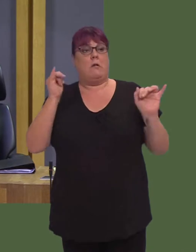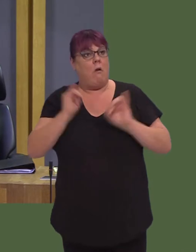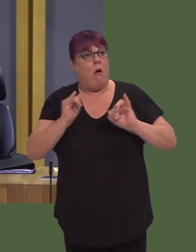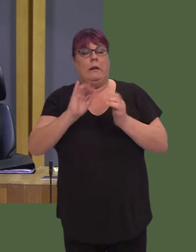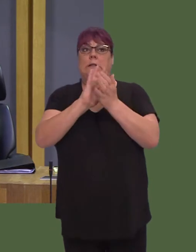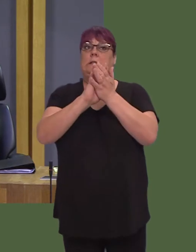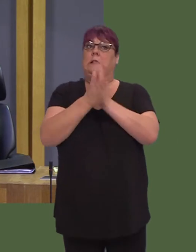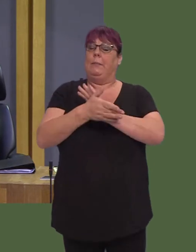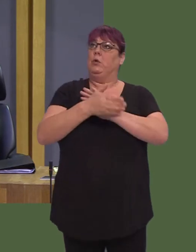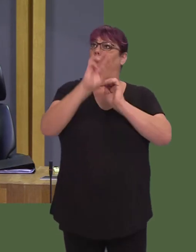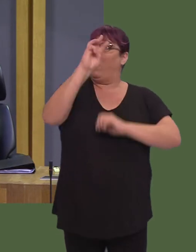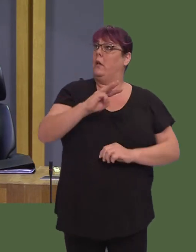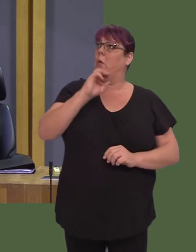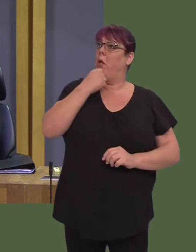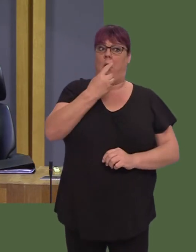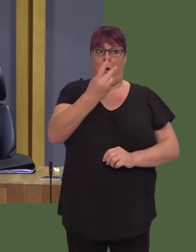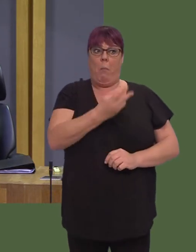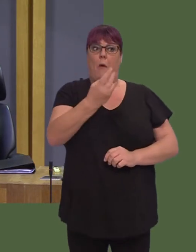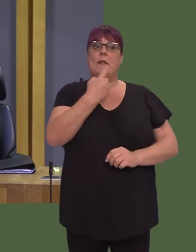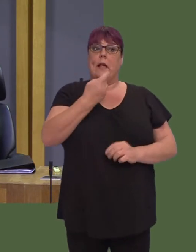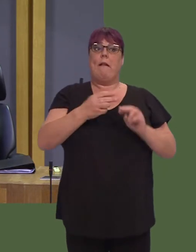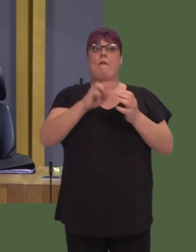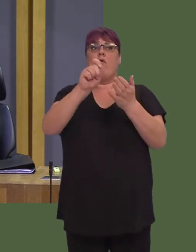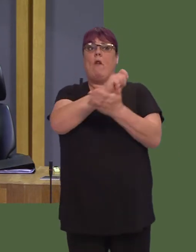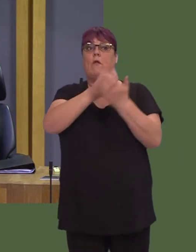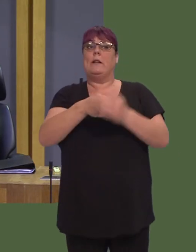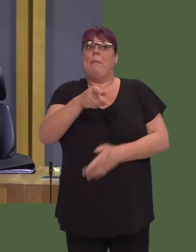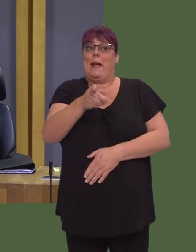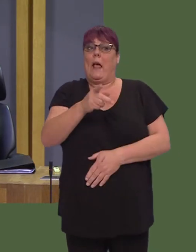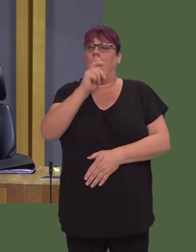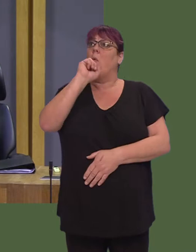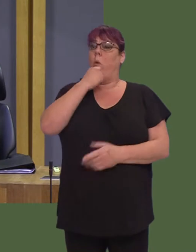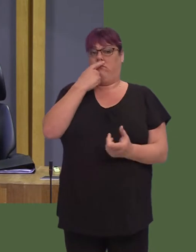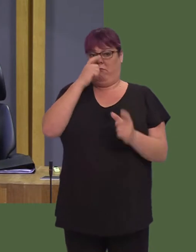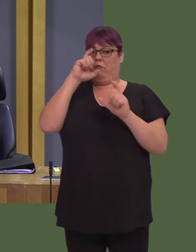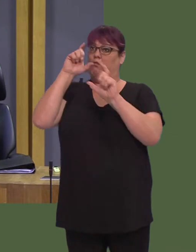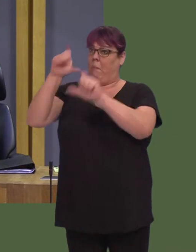Both say they would vote 'remain' in a referendum that should be held on the Brexit deal. Now, I agree with them.